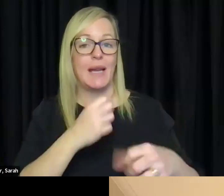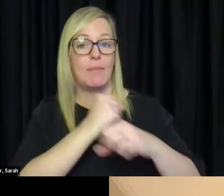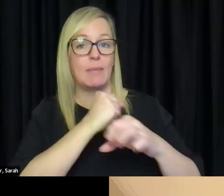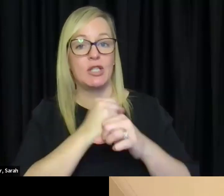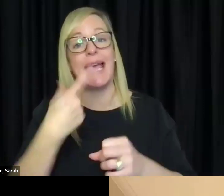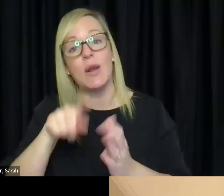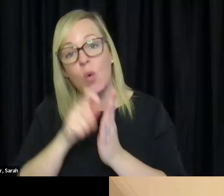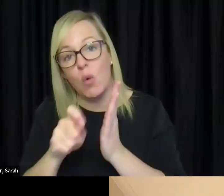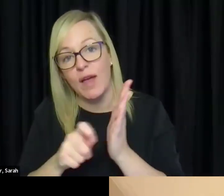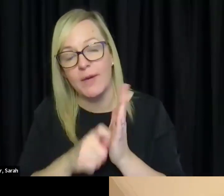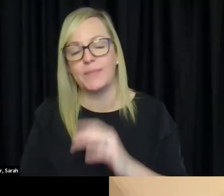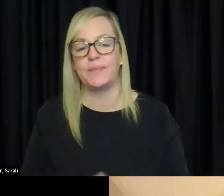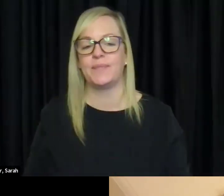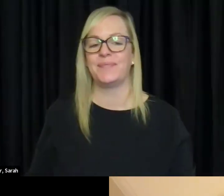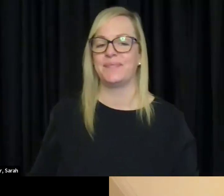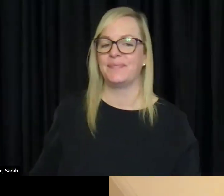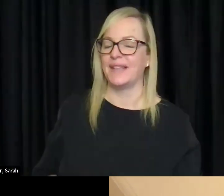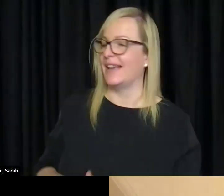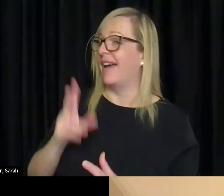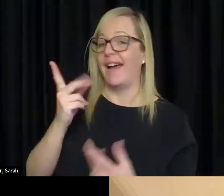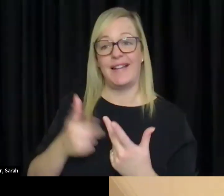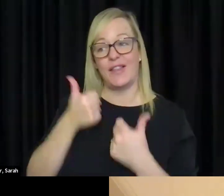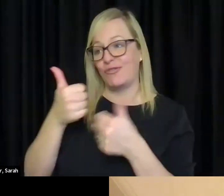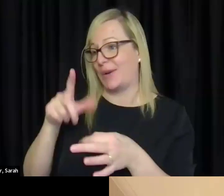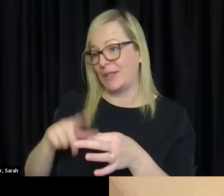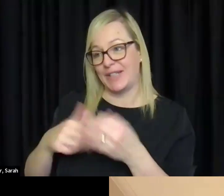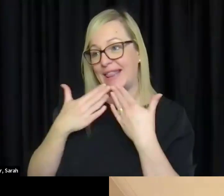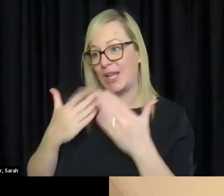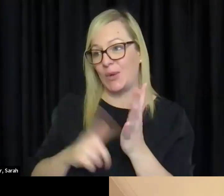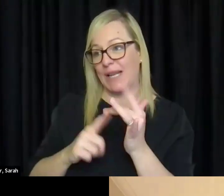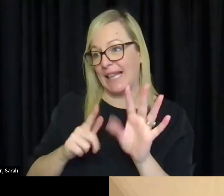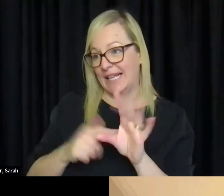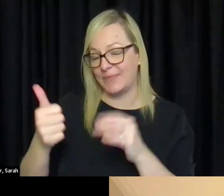Thanks Lily, that was such a great question. To be honest I am going to be really up